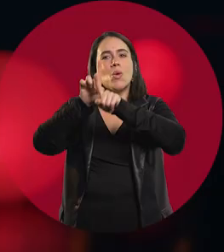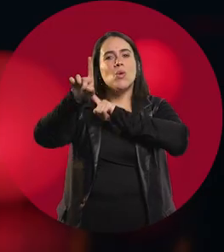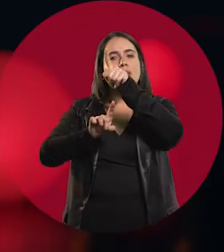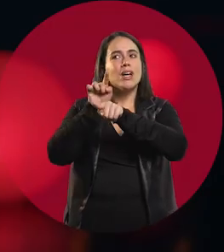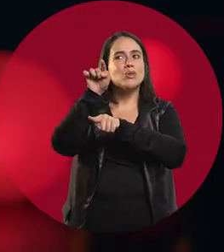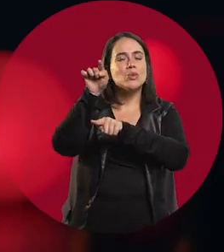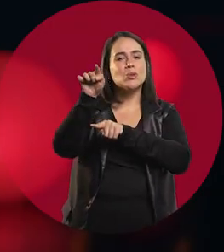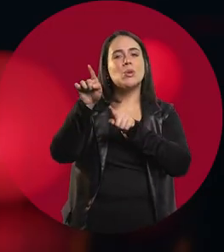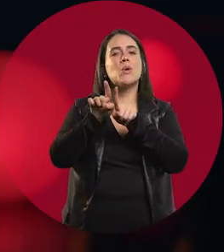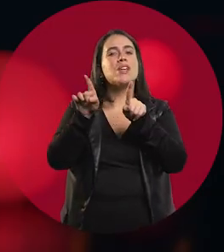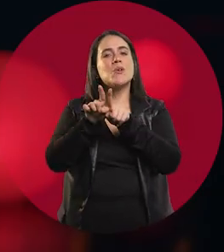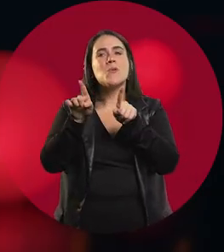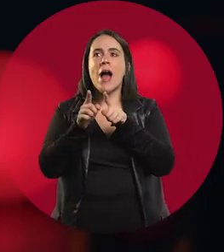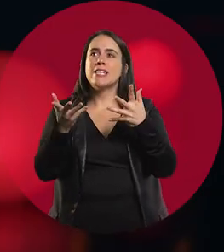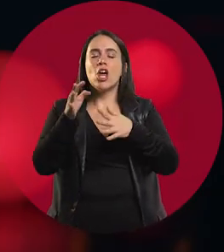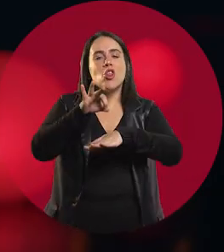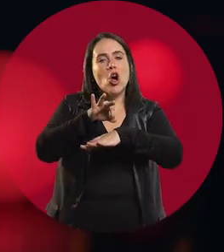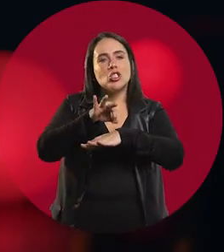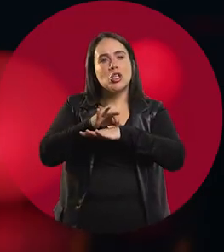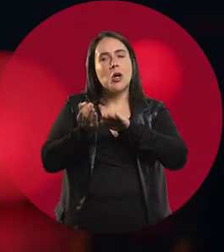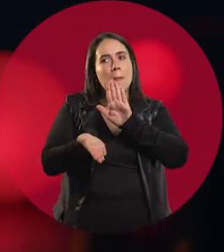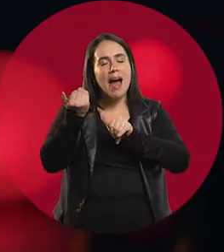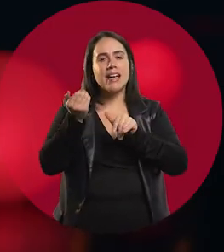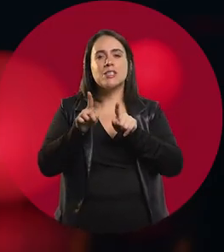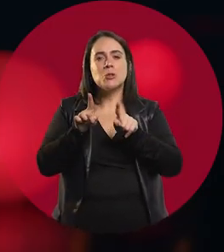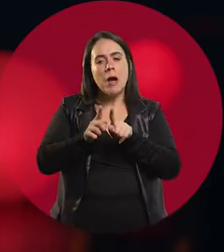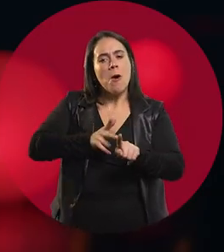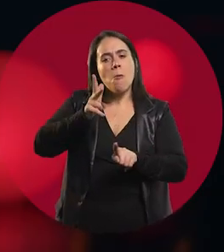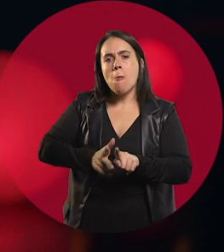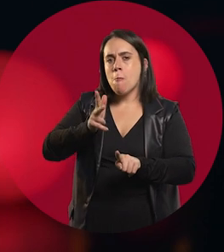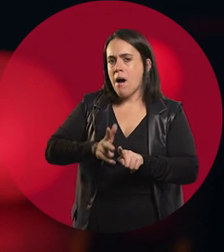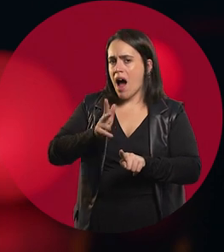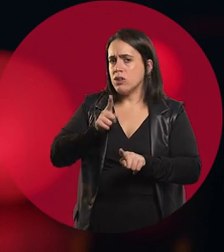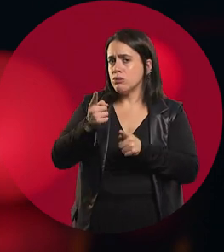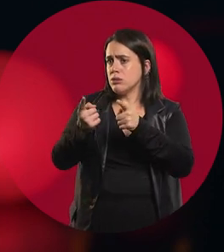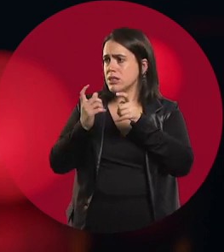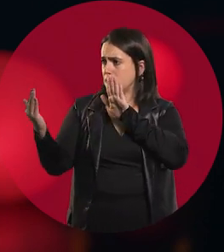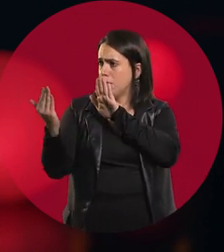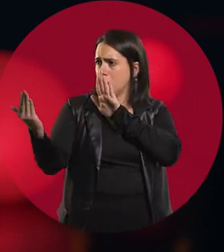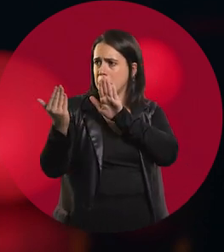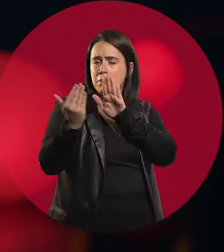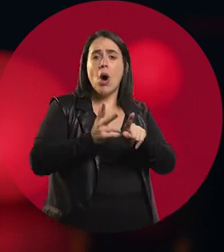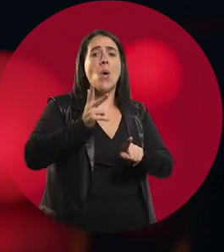precisely that aspect that medicine has, which is purely humanistic, of coming into contact with people, because